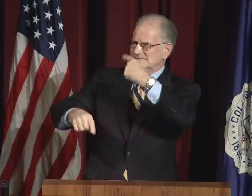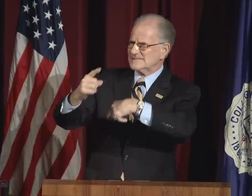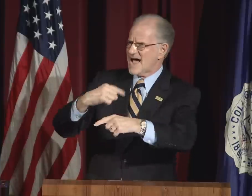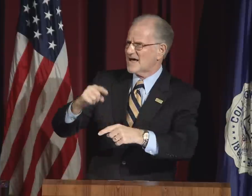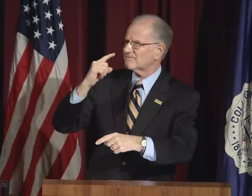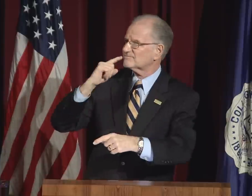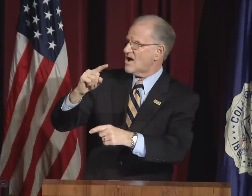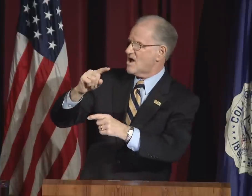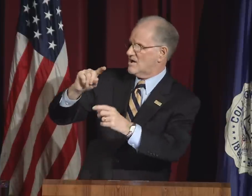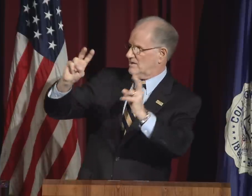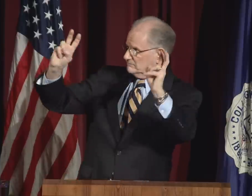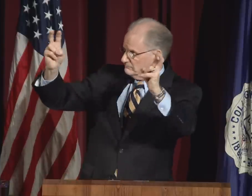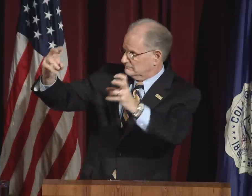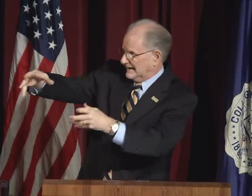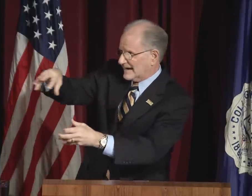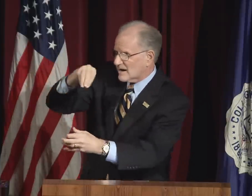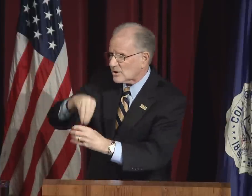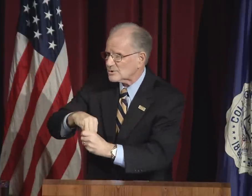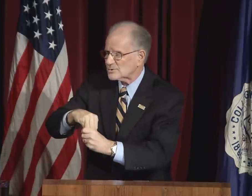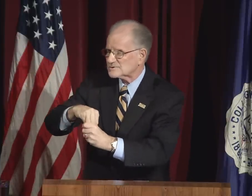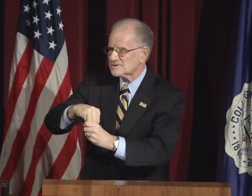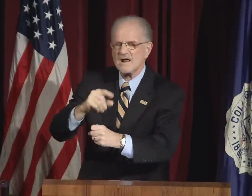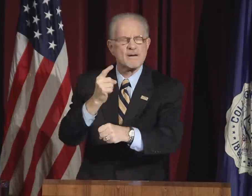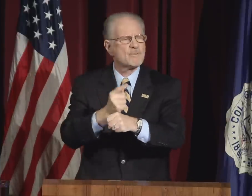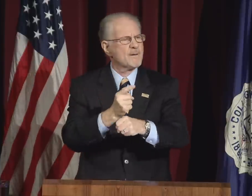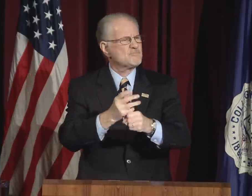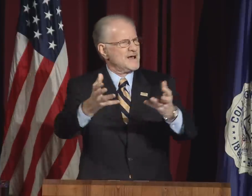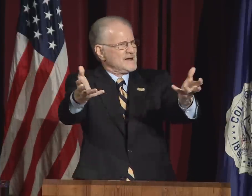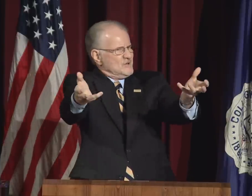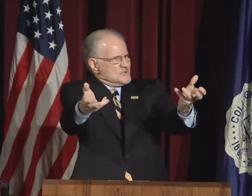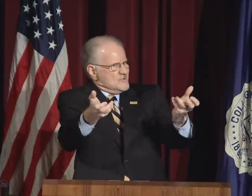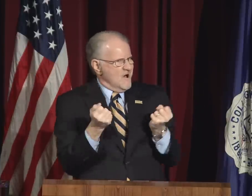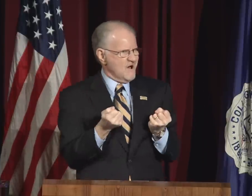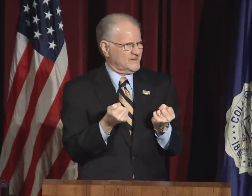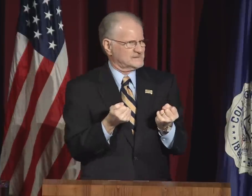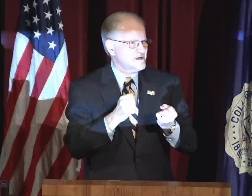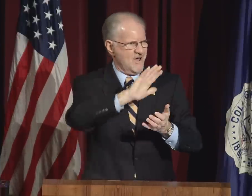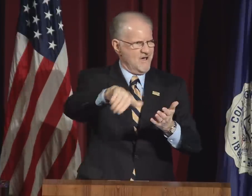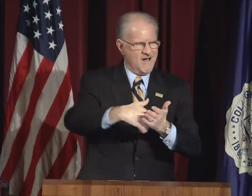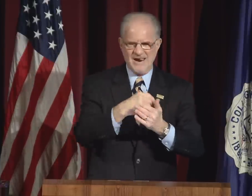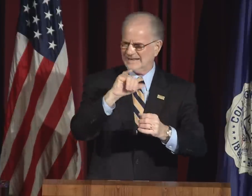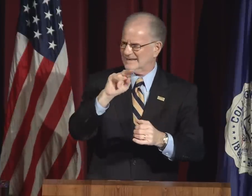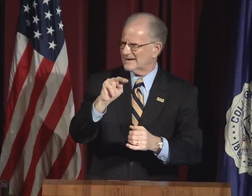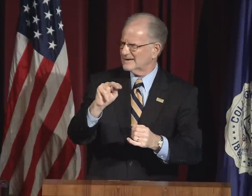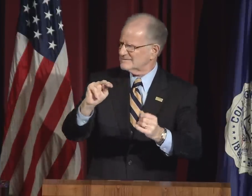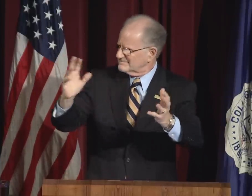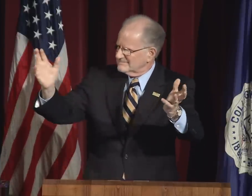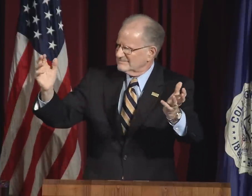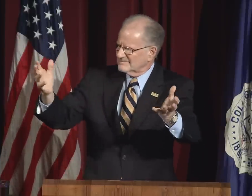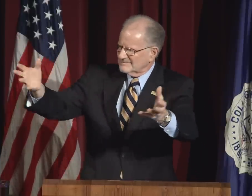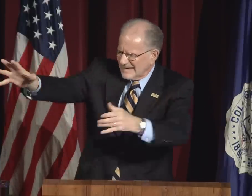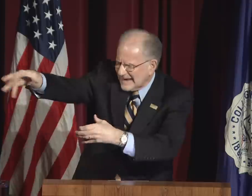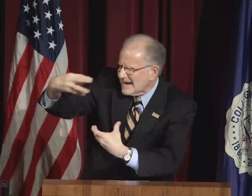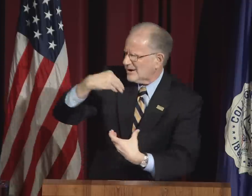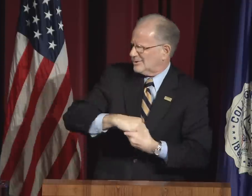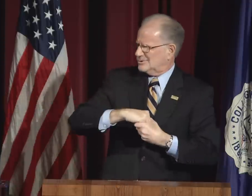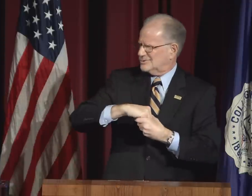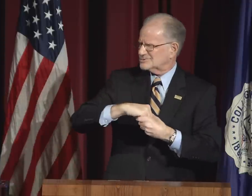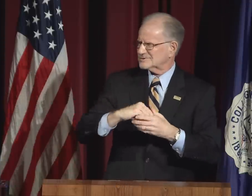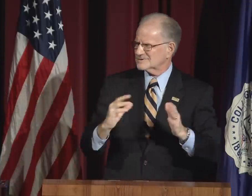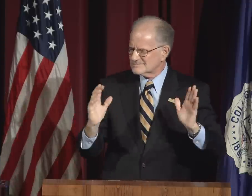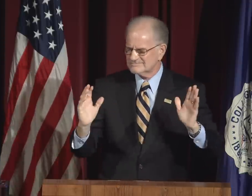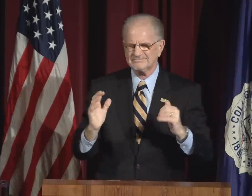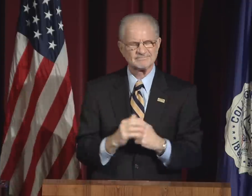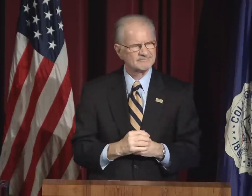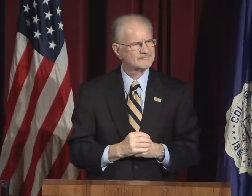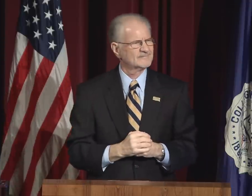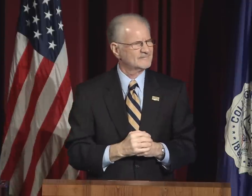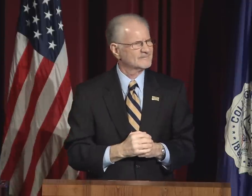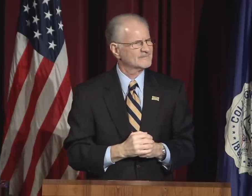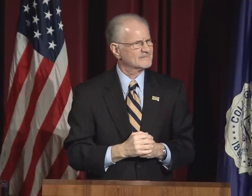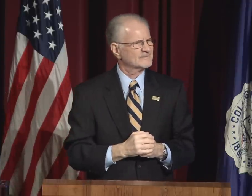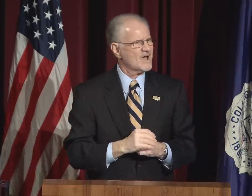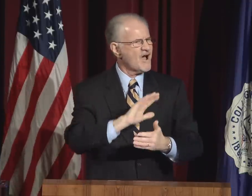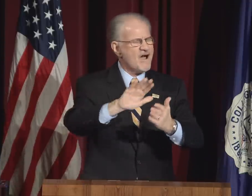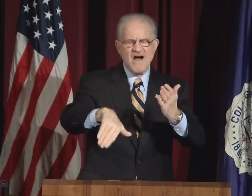The sign for "inclusion" appropriately draws in.